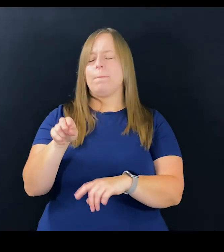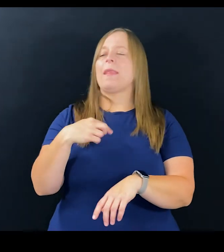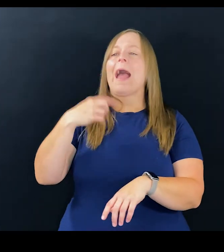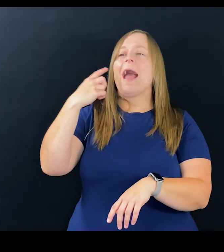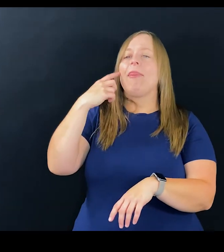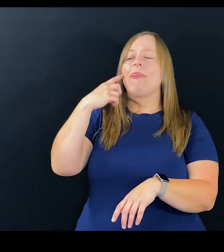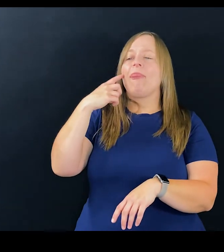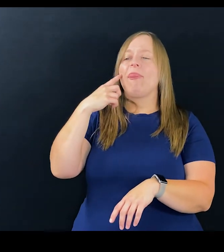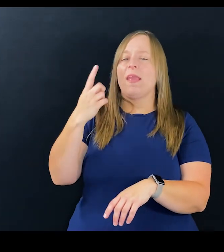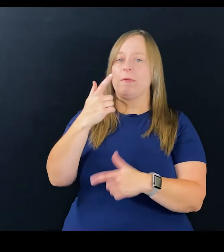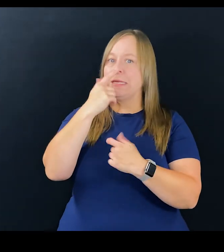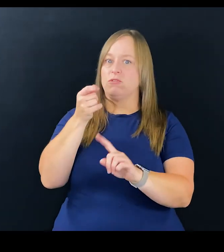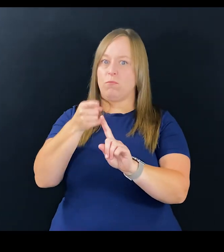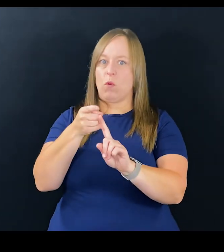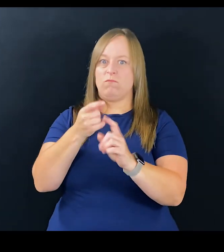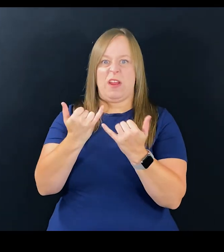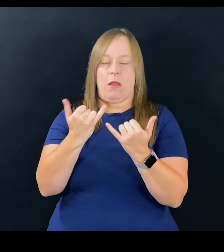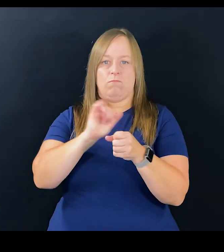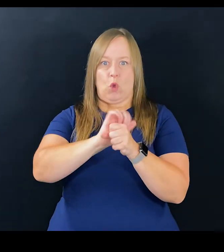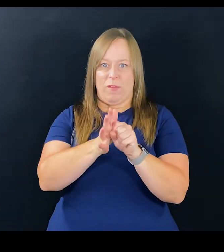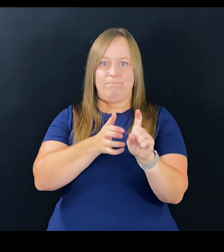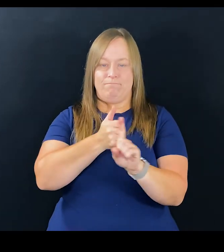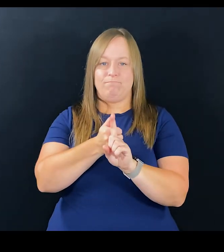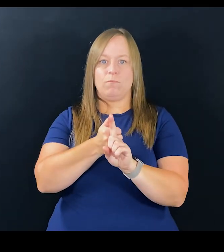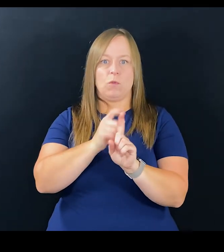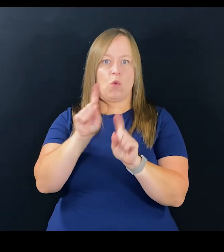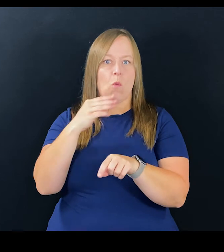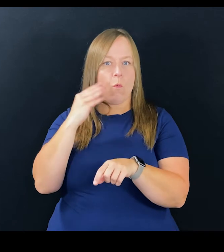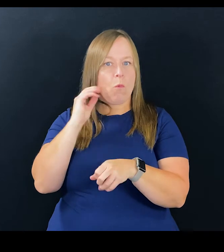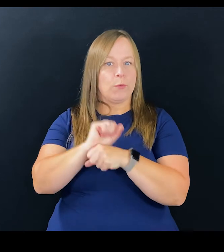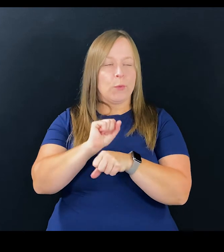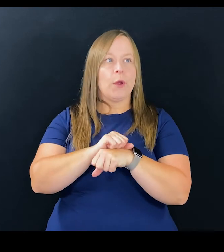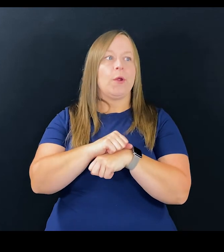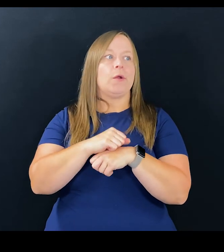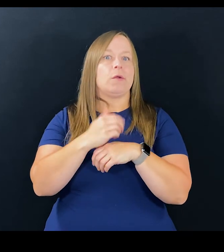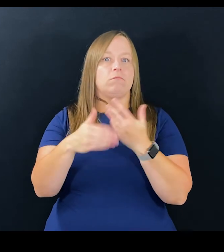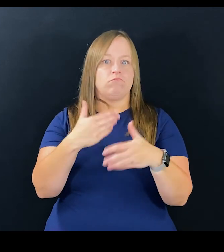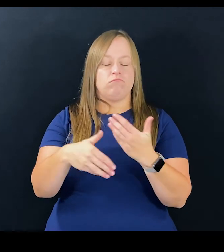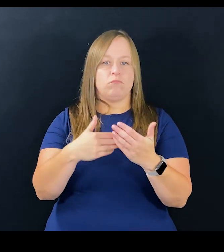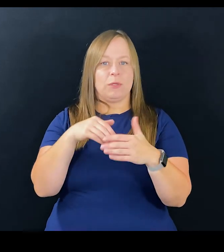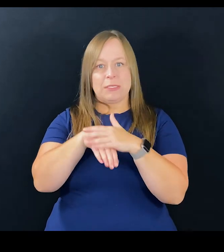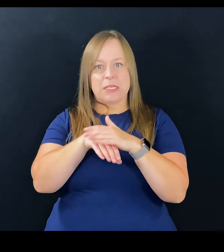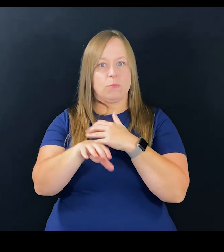I think where we're at an interesting point because of COVID, right, I mean, we have had to go home to work and we've made